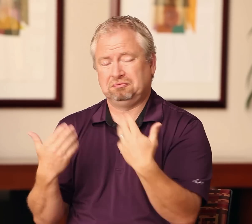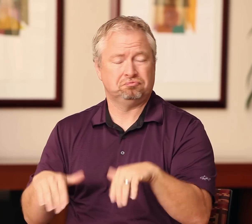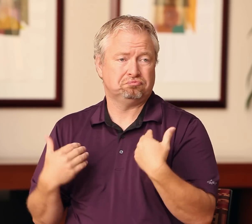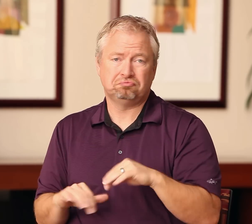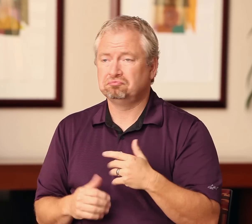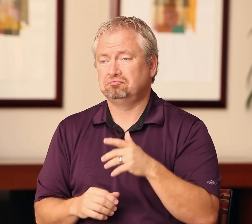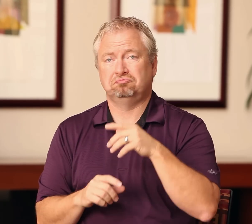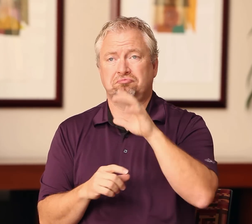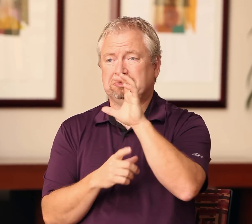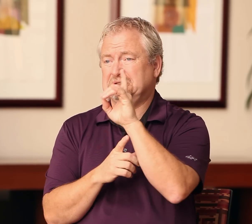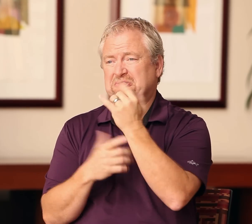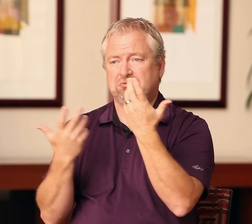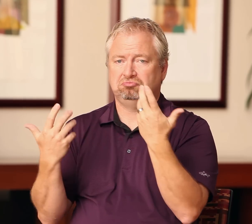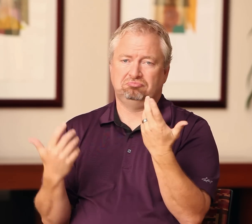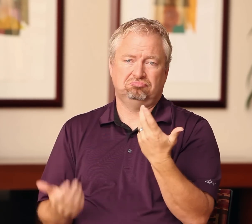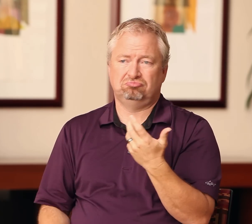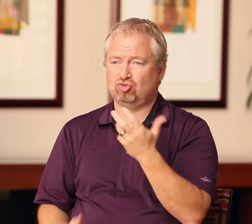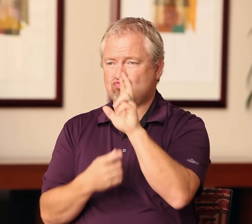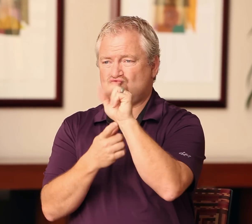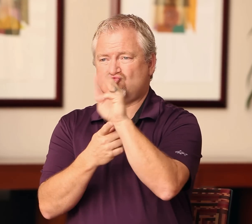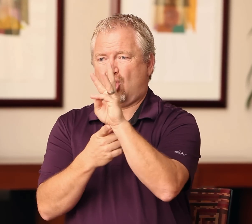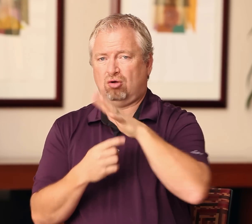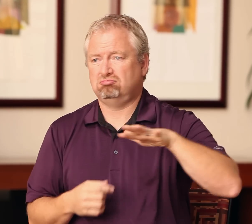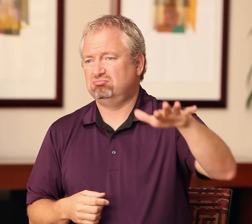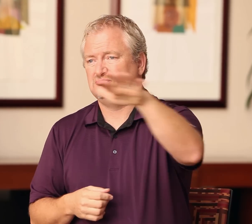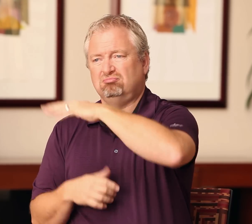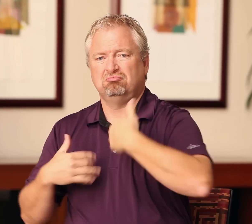There's a lot of underdeveloped potential. In some communities, the system is good; if